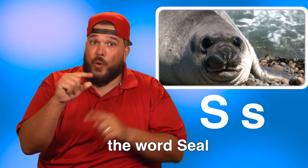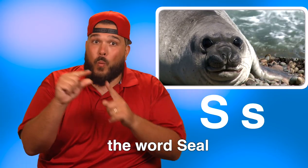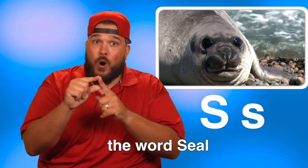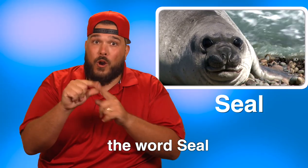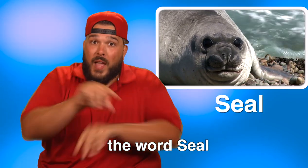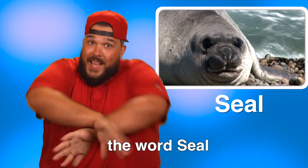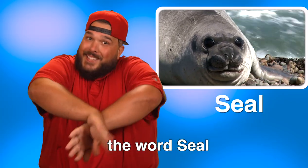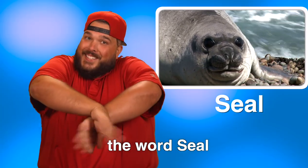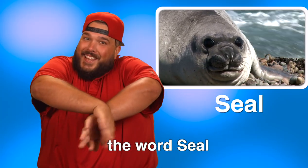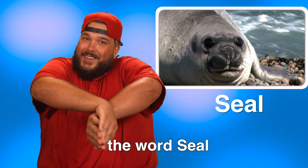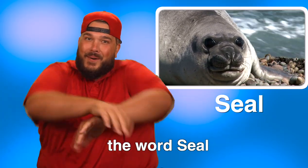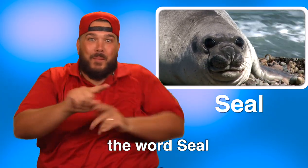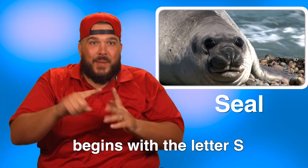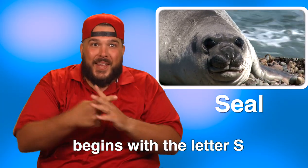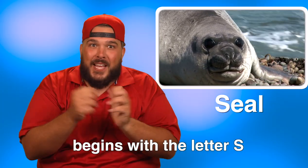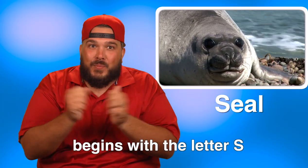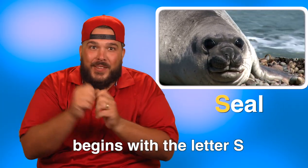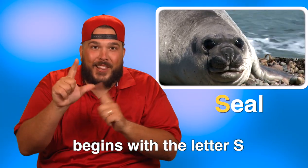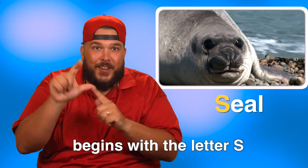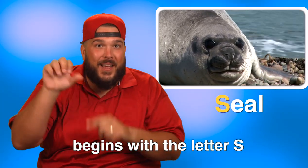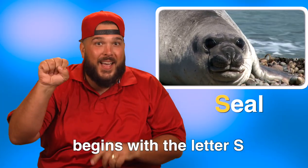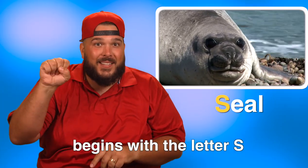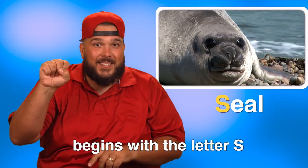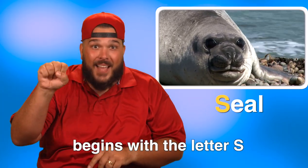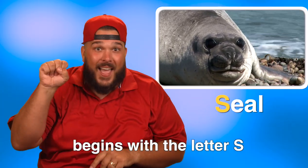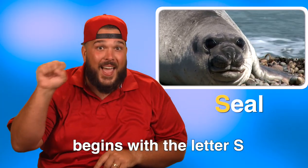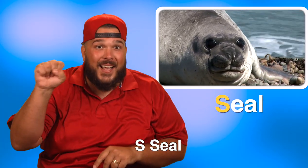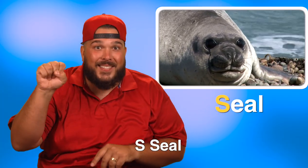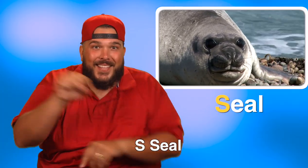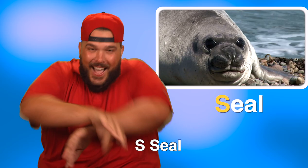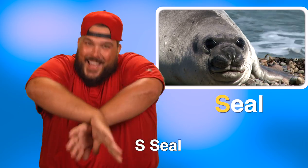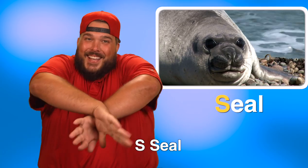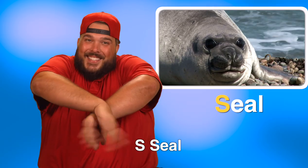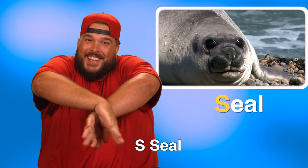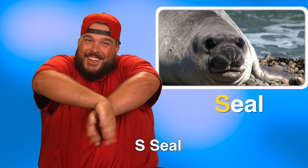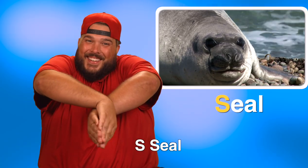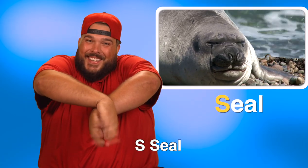The word seal begins with the letter S. S, seal.